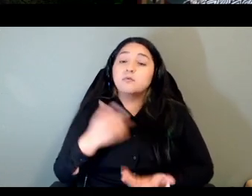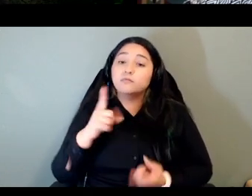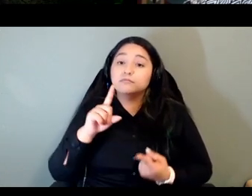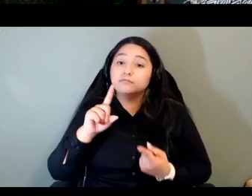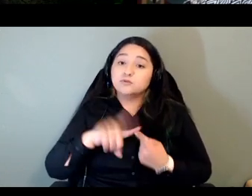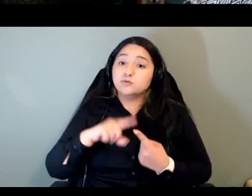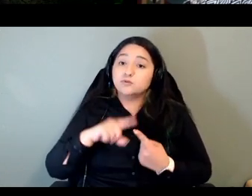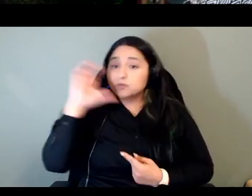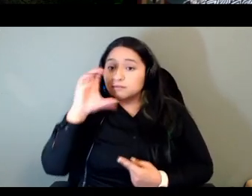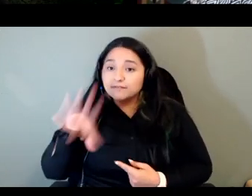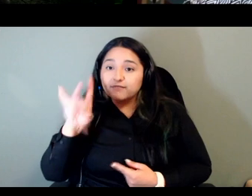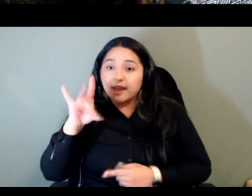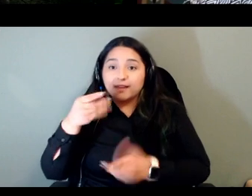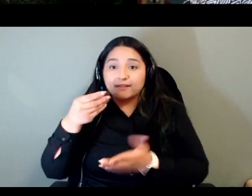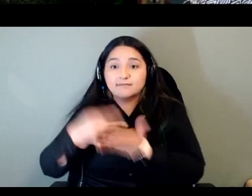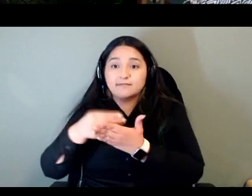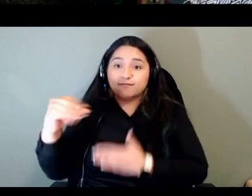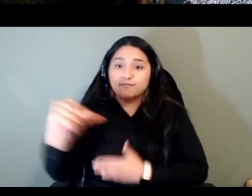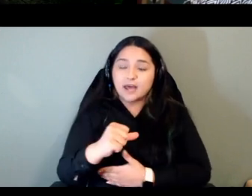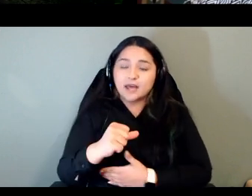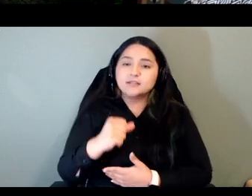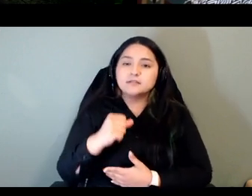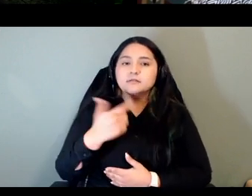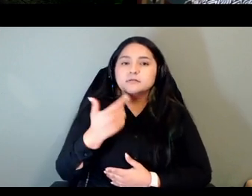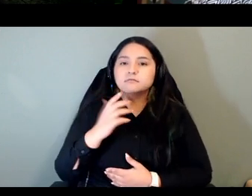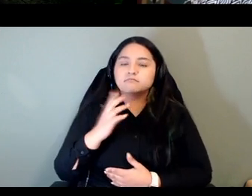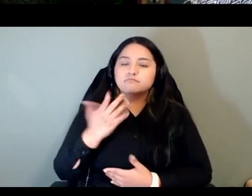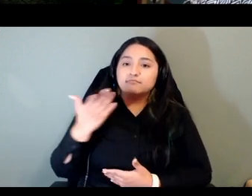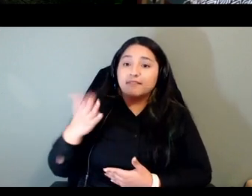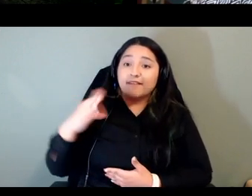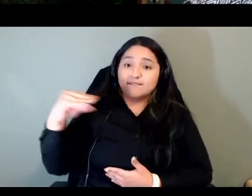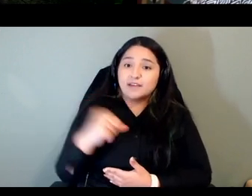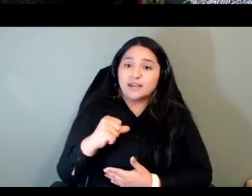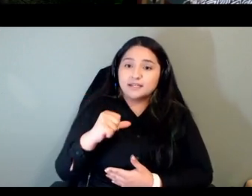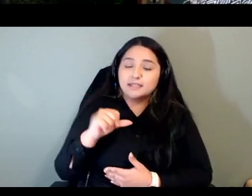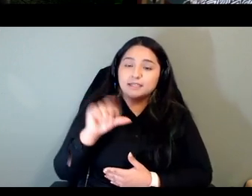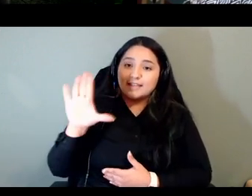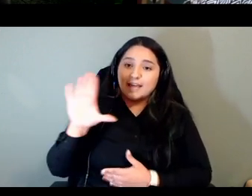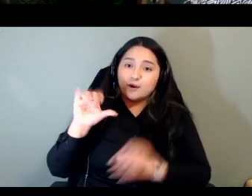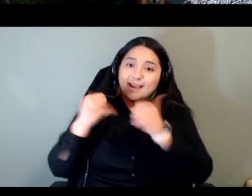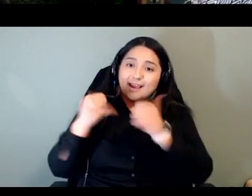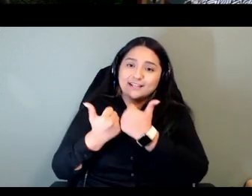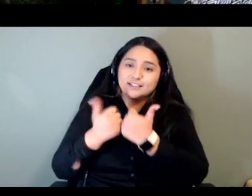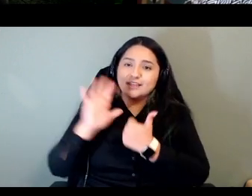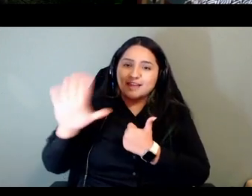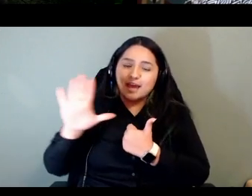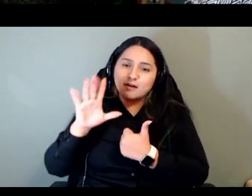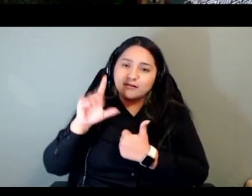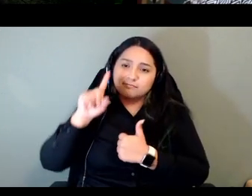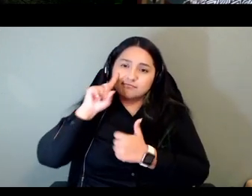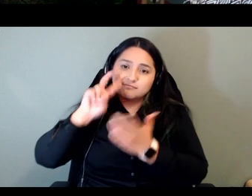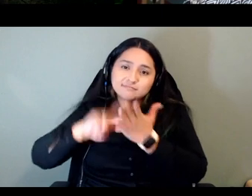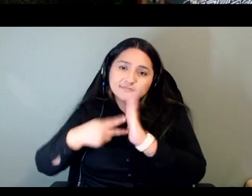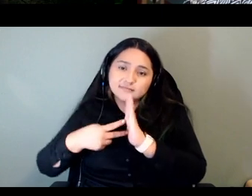more about the funding agency their motivation their intention of their mission is this a